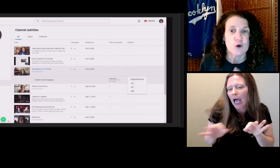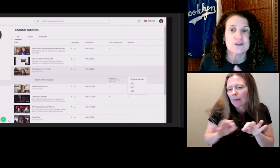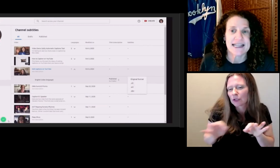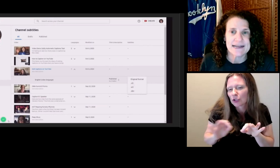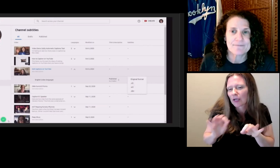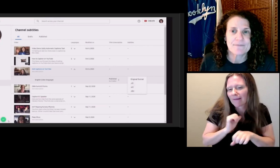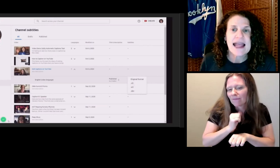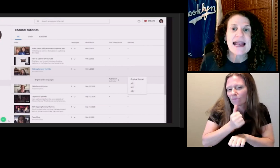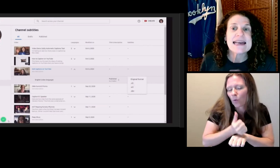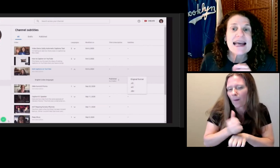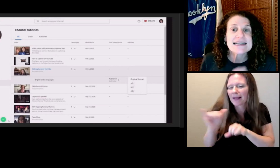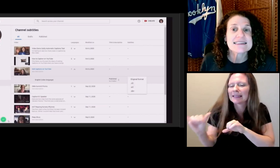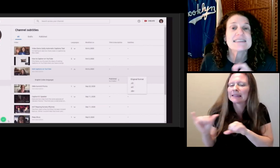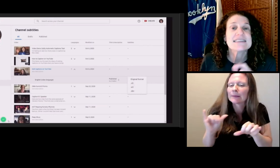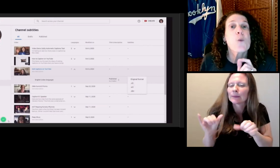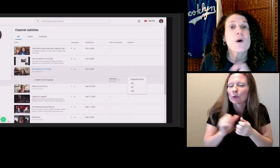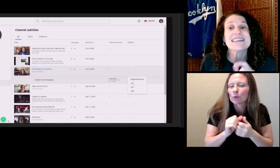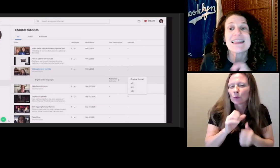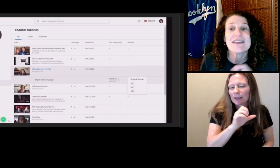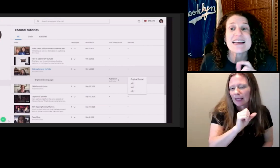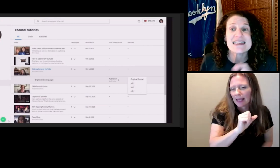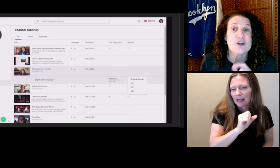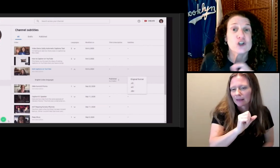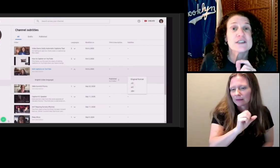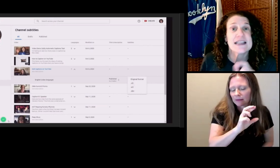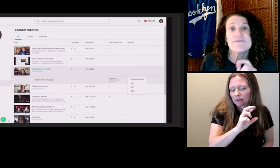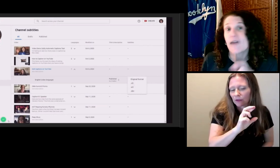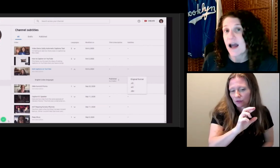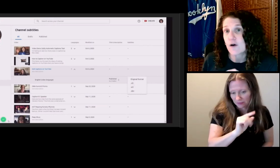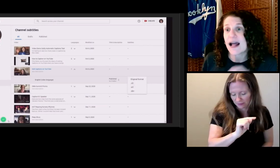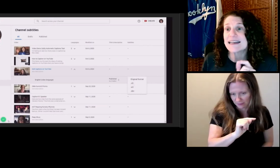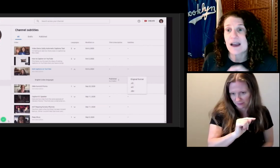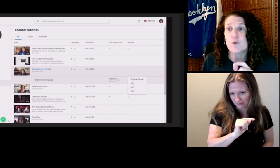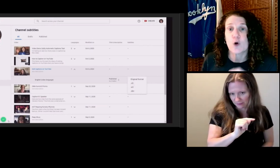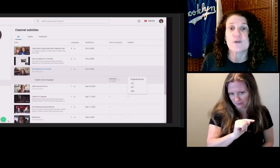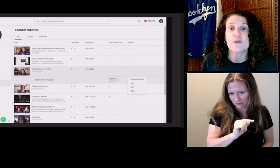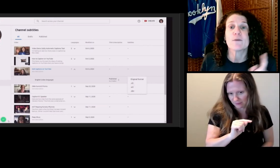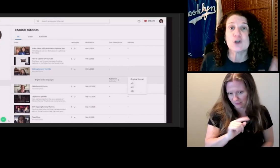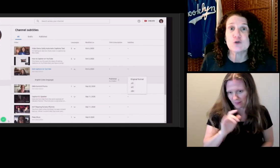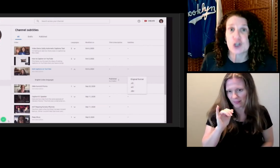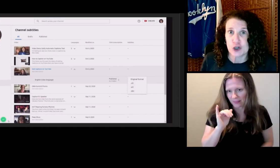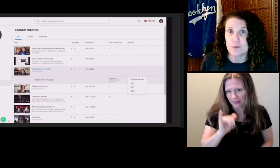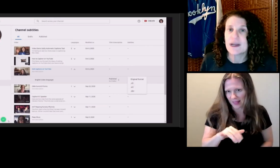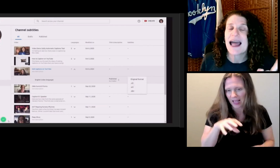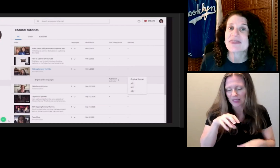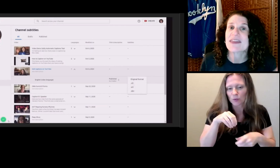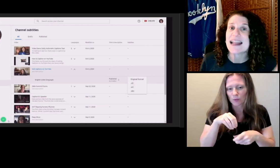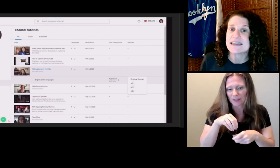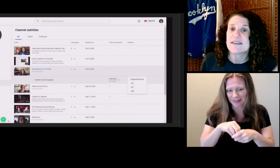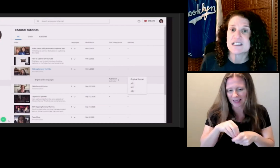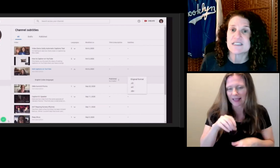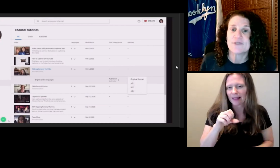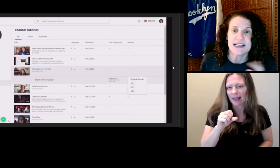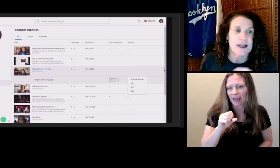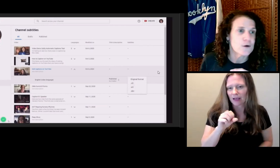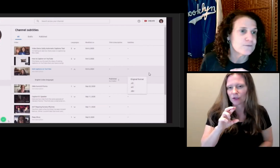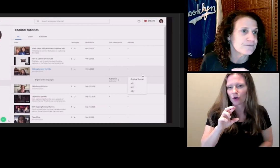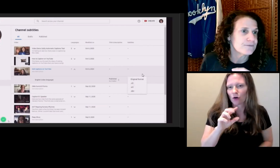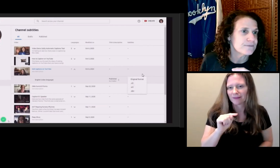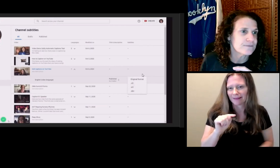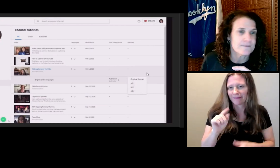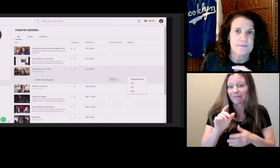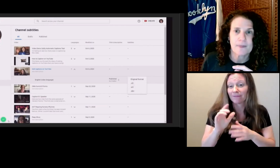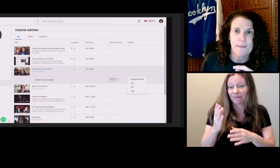Next is what is in the SRT file I downloaded from YouTube at the end of this video.